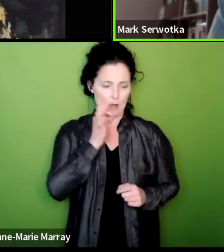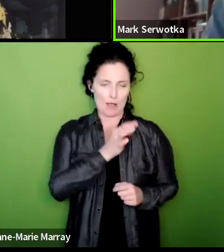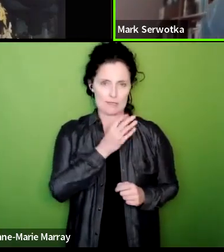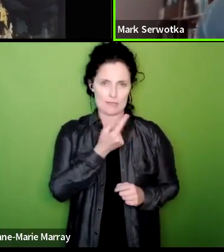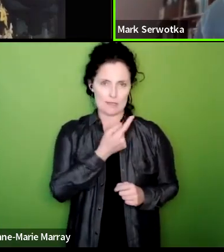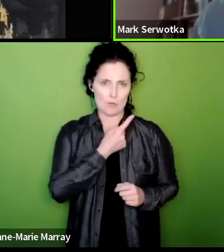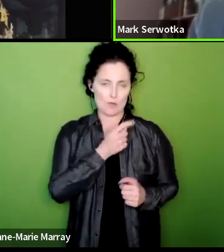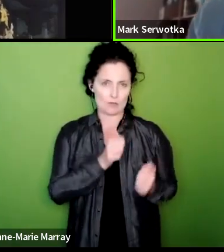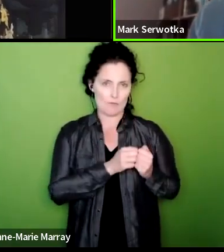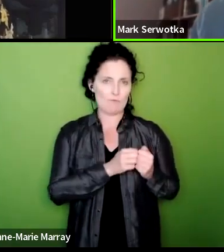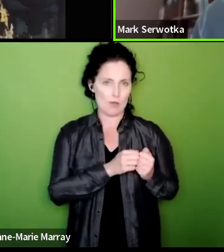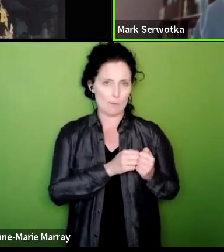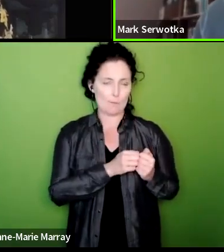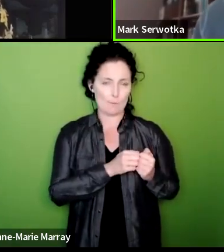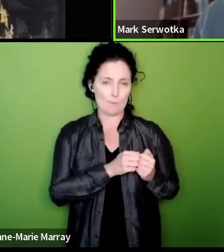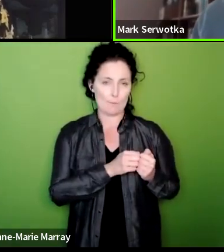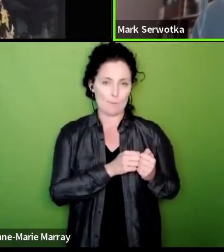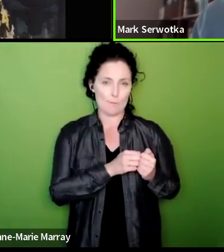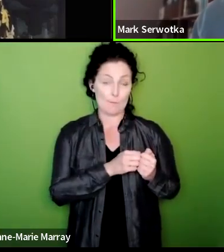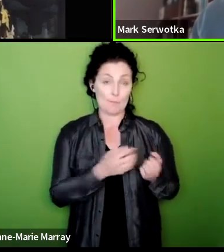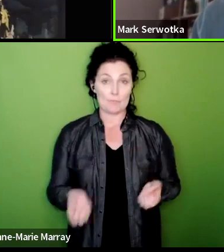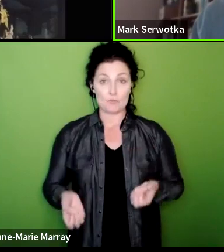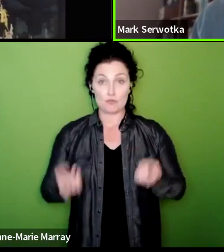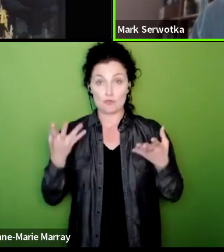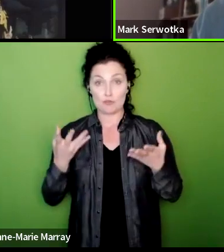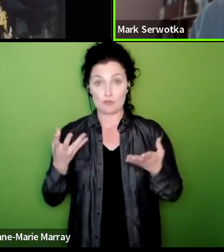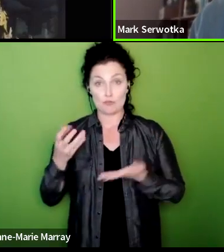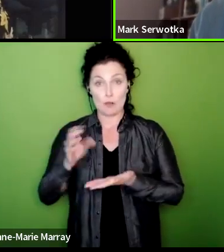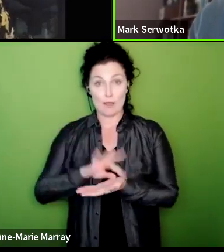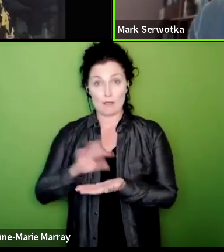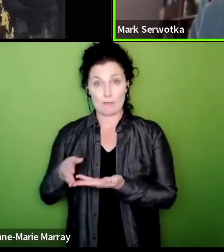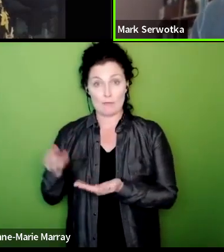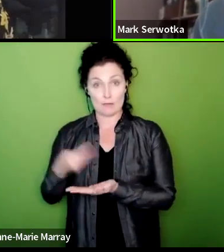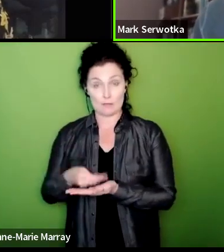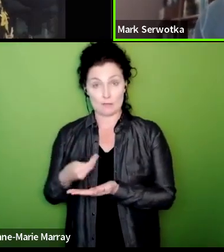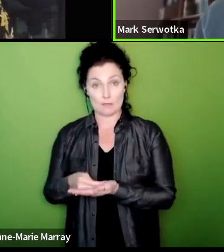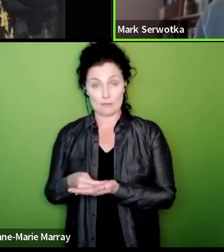asked that question in terms of the strength and we have a hardship fund we have a sort of